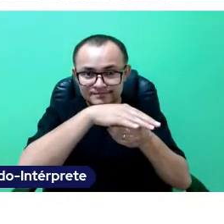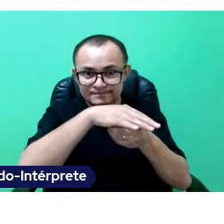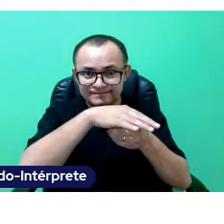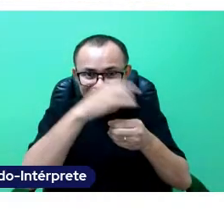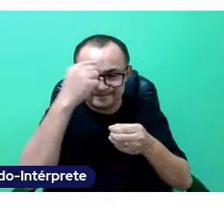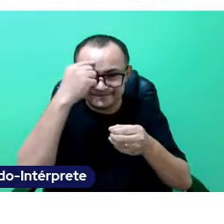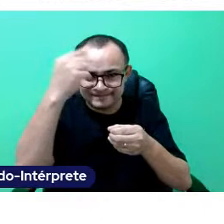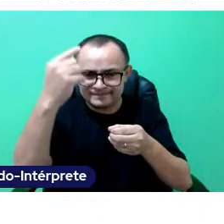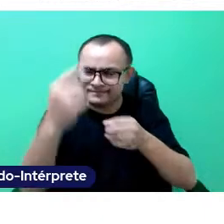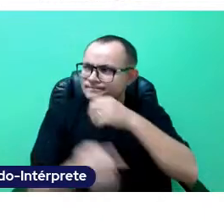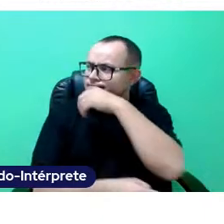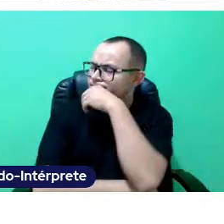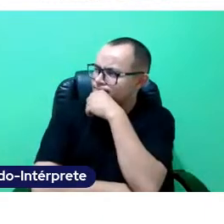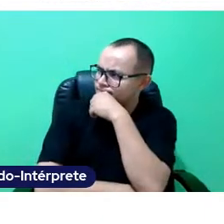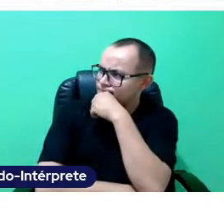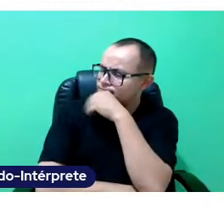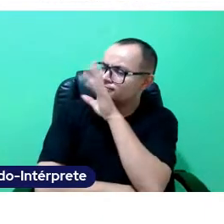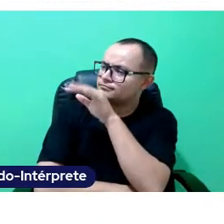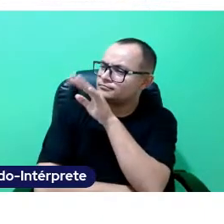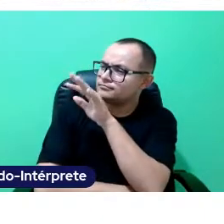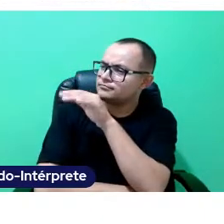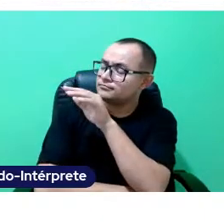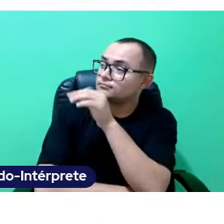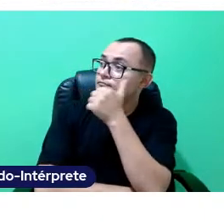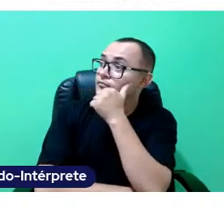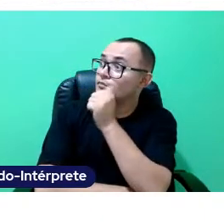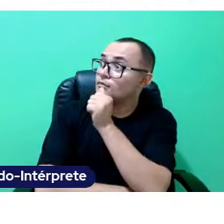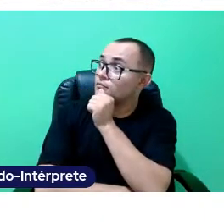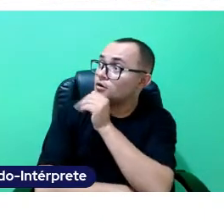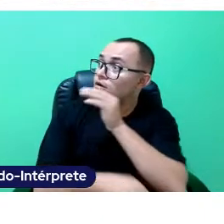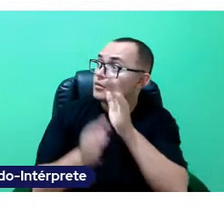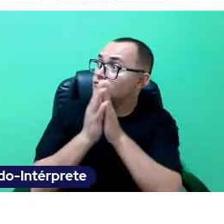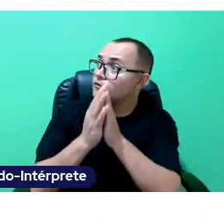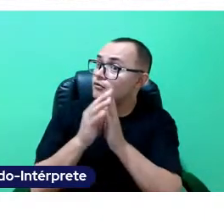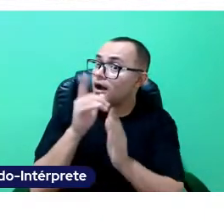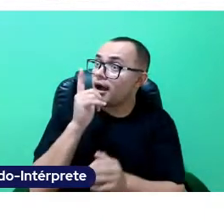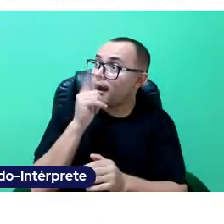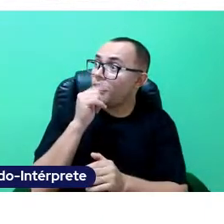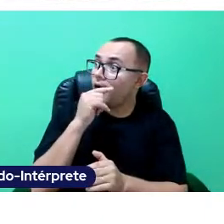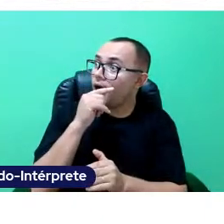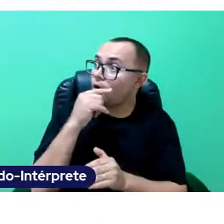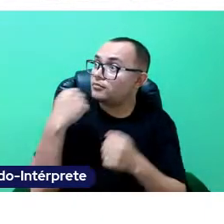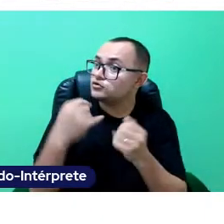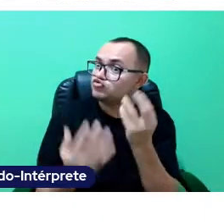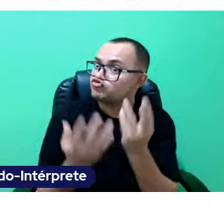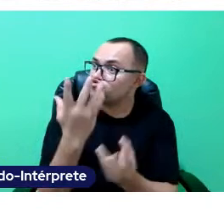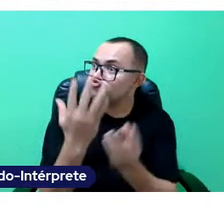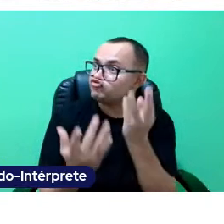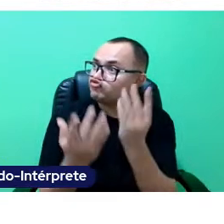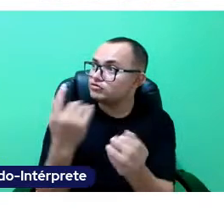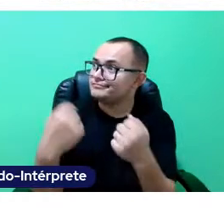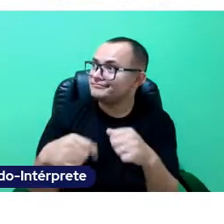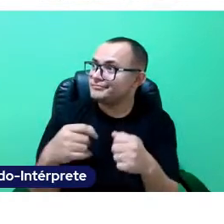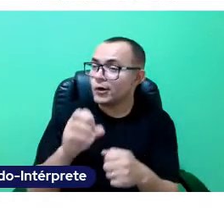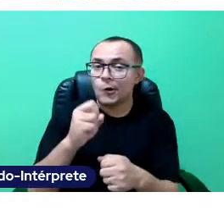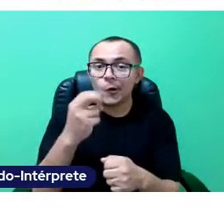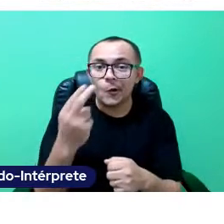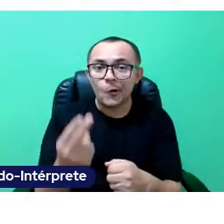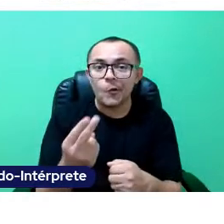"let's boil our water before we drink it", "let's buy a filter",